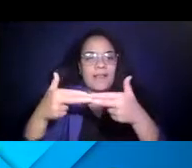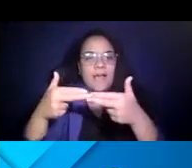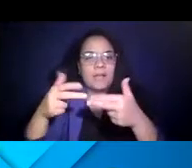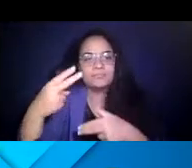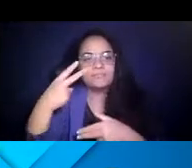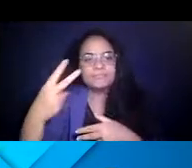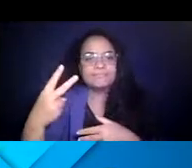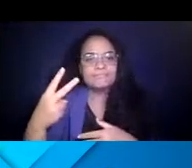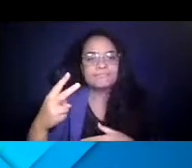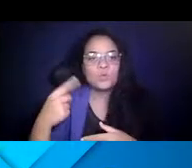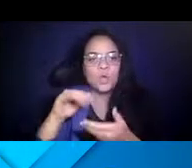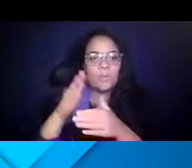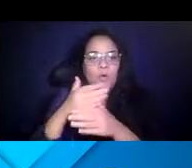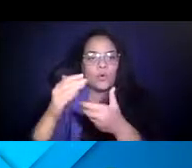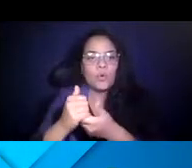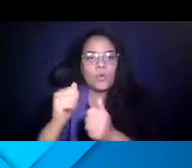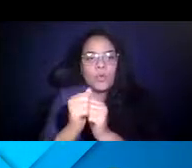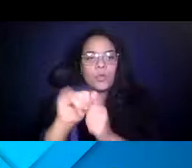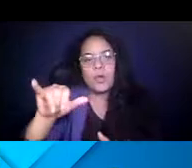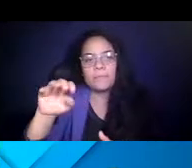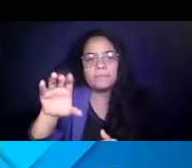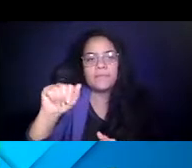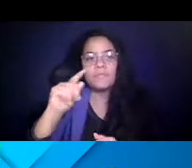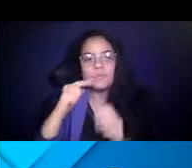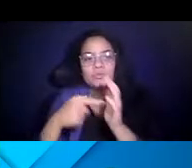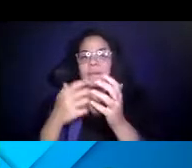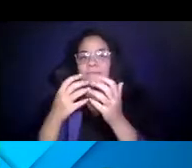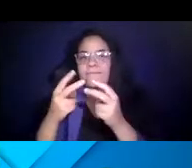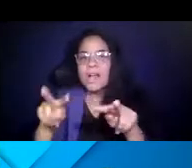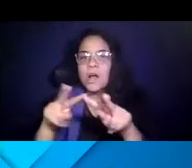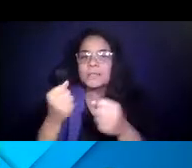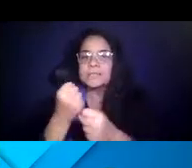with a YMCA to show the value and safety of 14:50:37 transit. 14:50:38 All this during the pandemic.